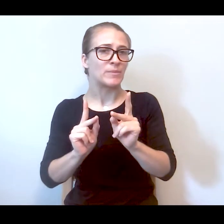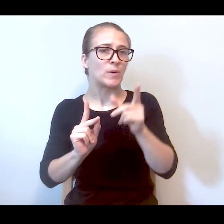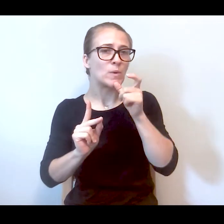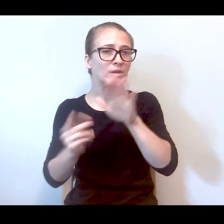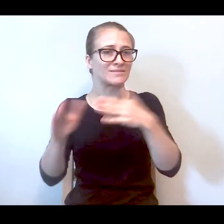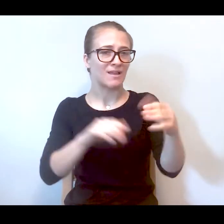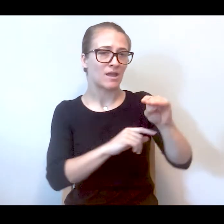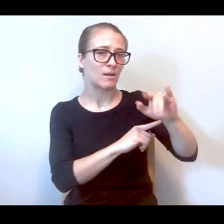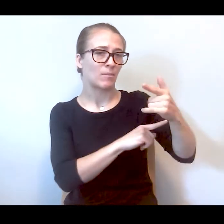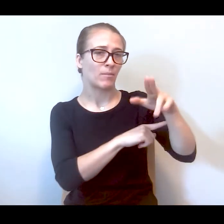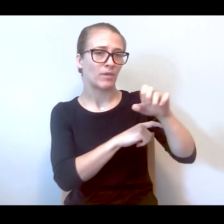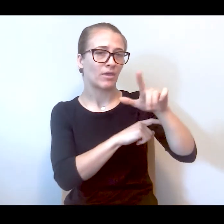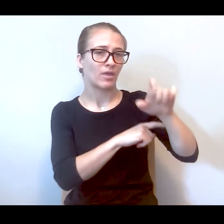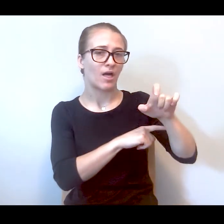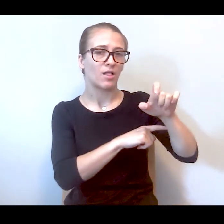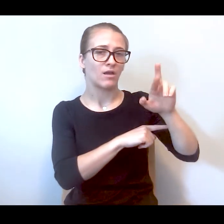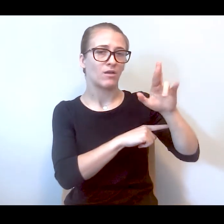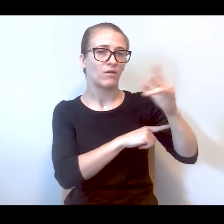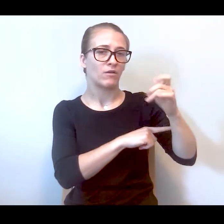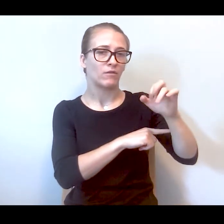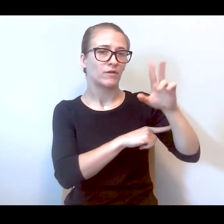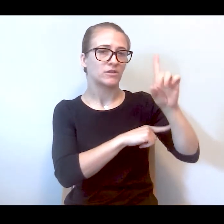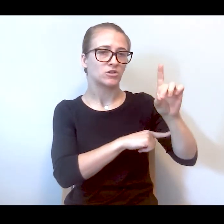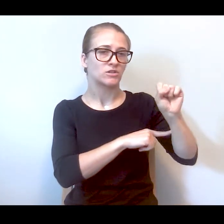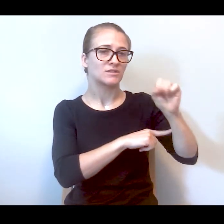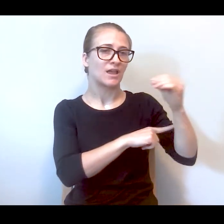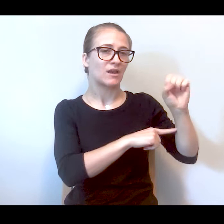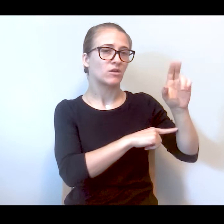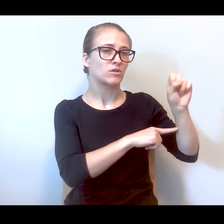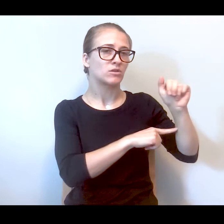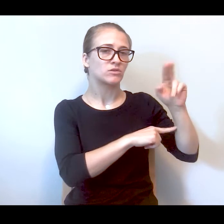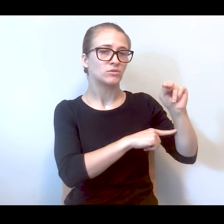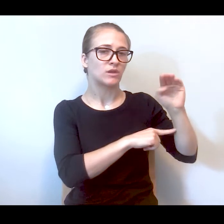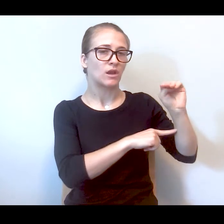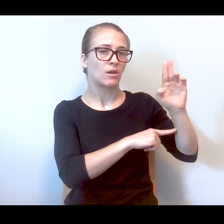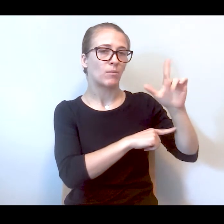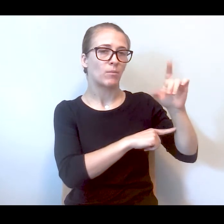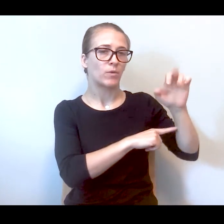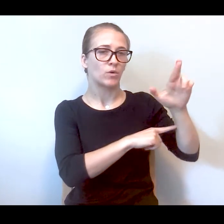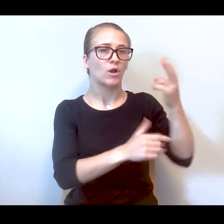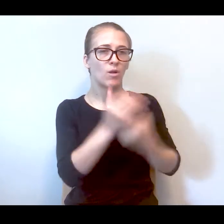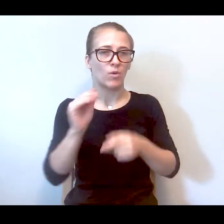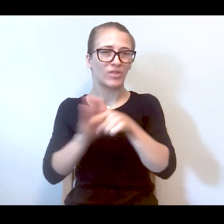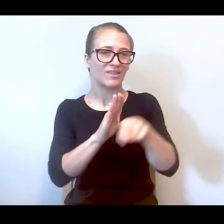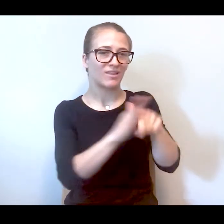the shooting of Miguel and Susan muller in their